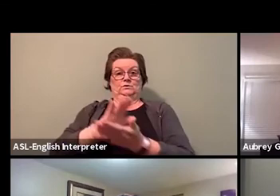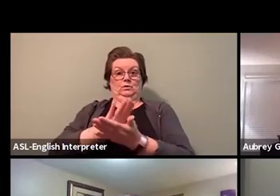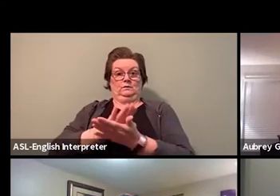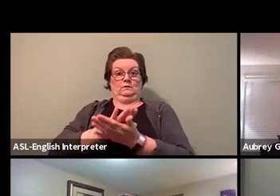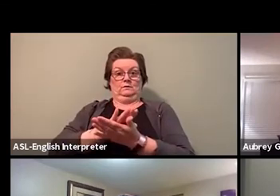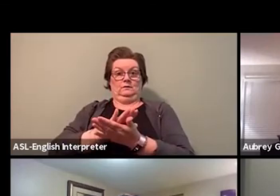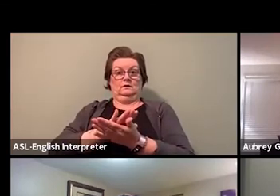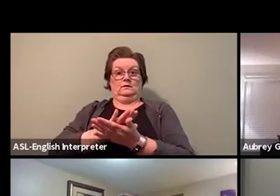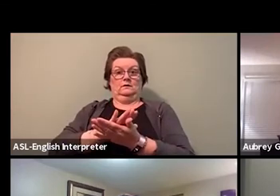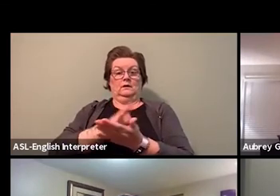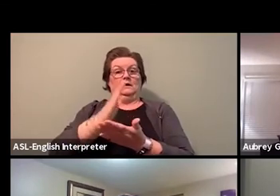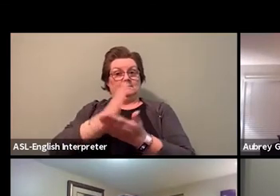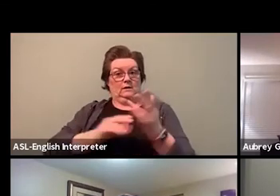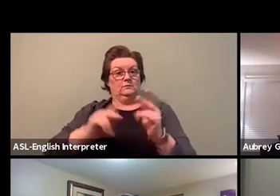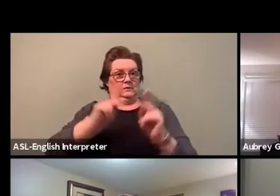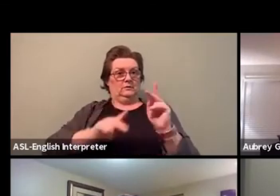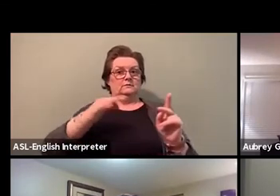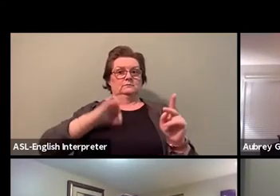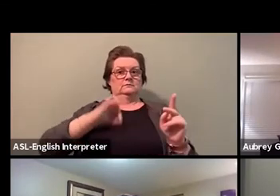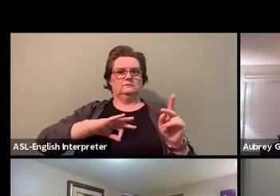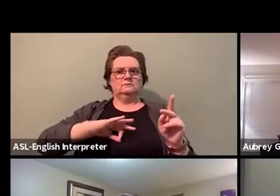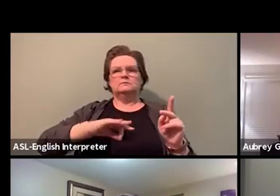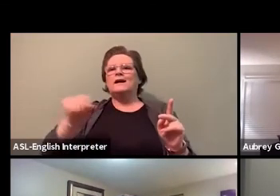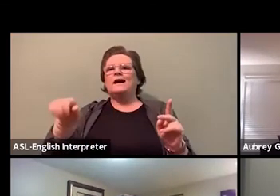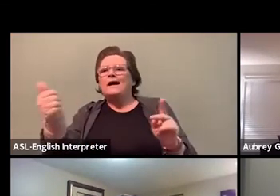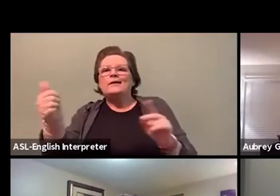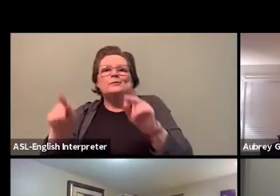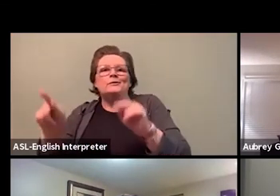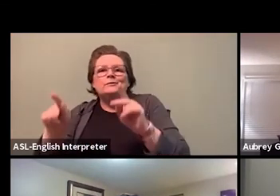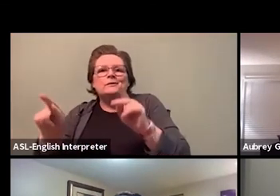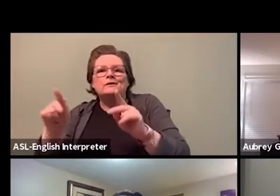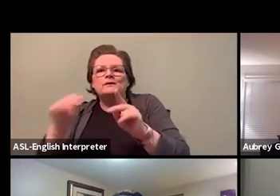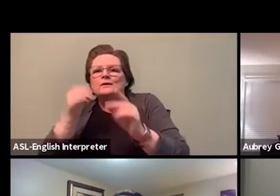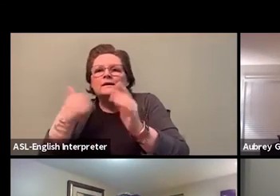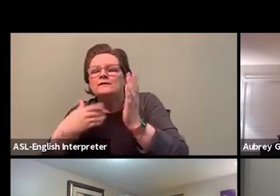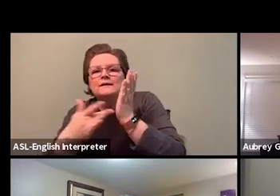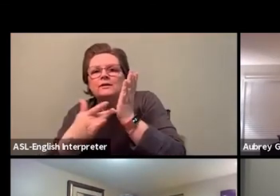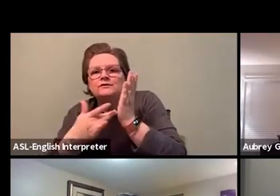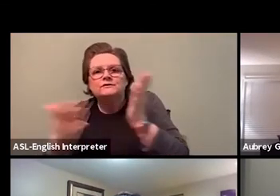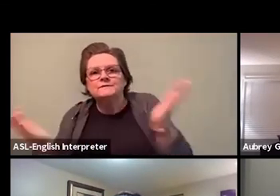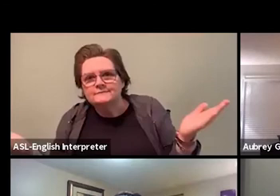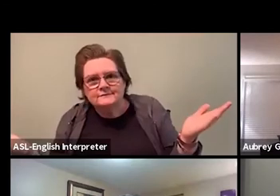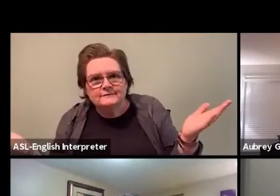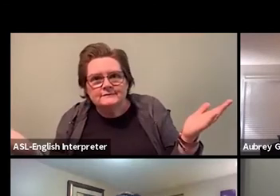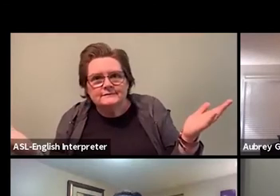but we have to also address the digital divide, the digital economic inequities